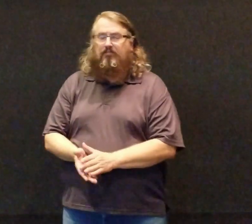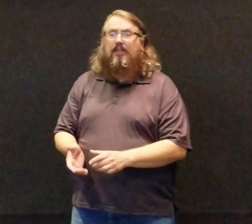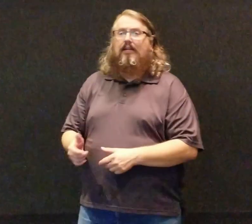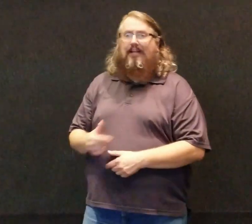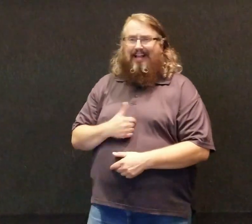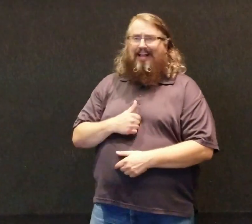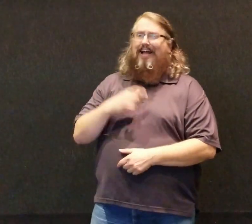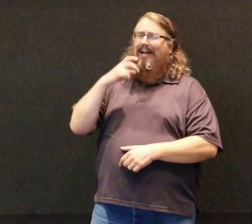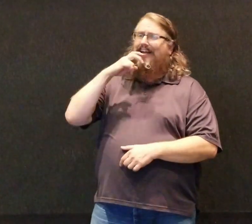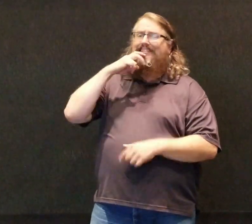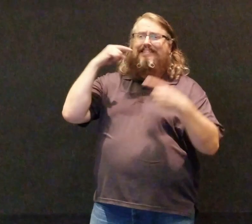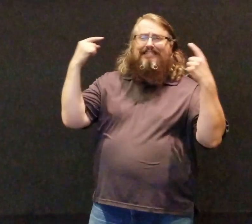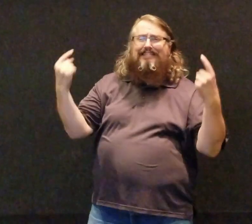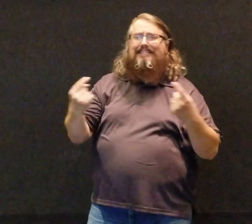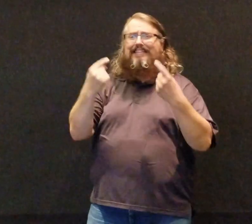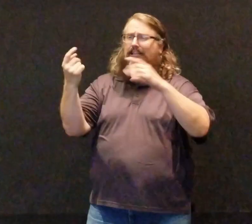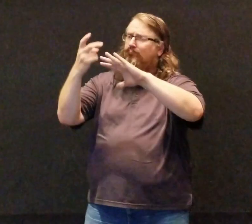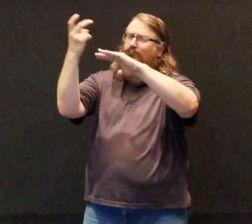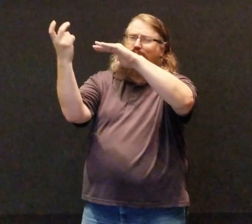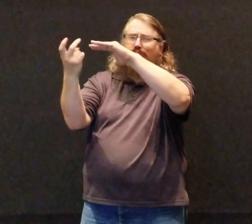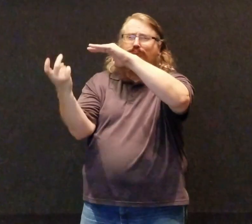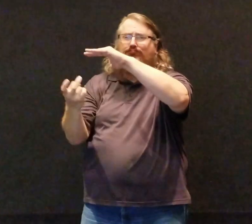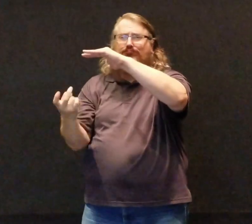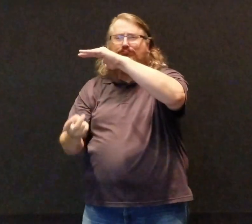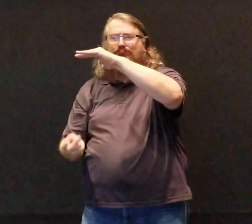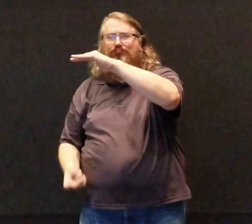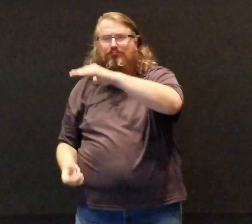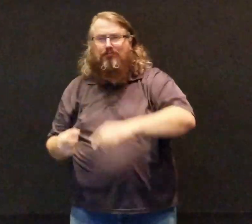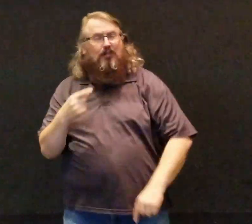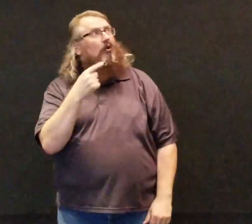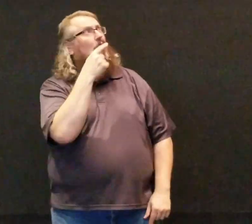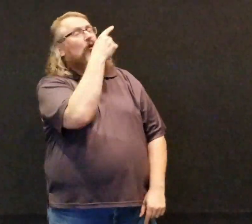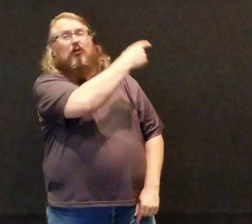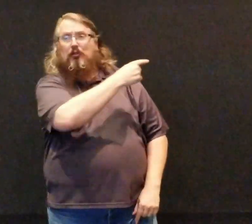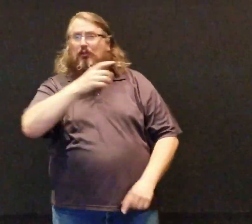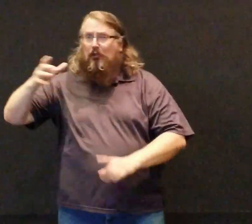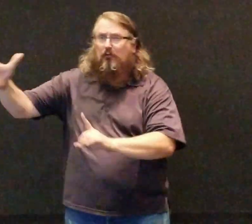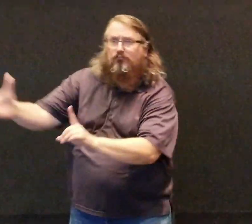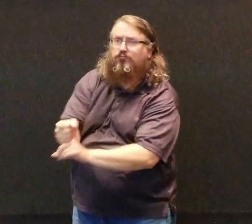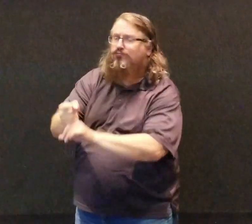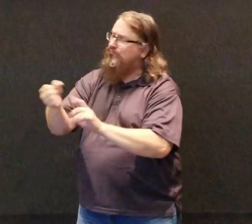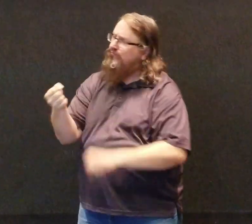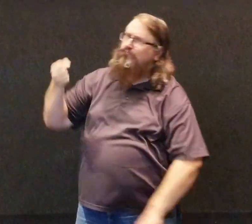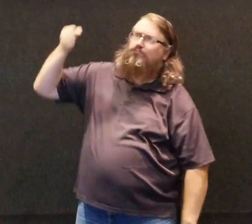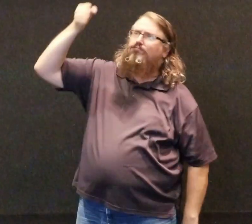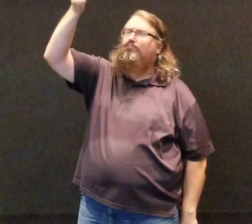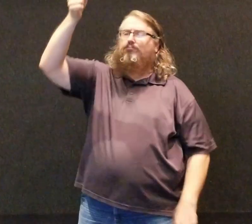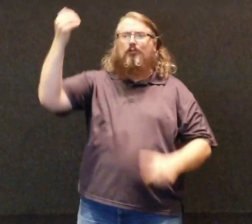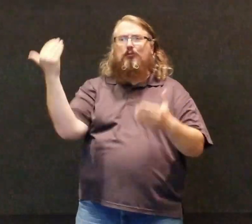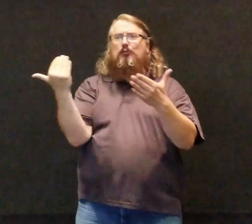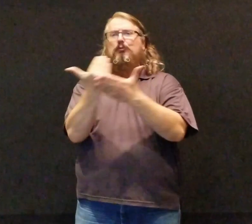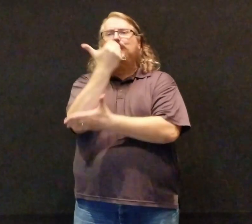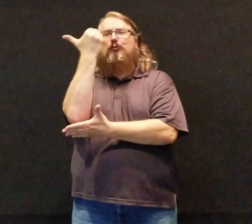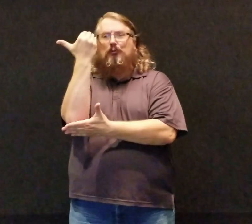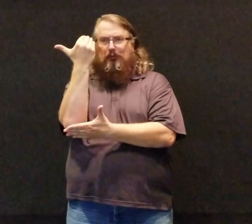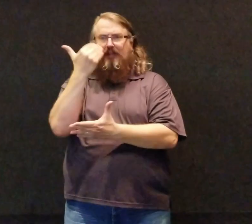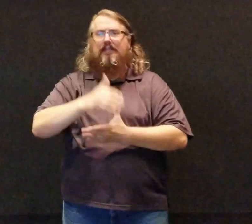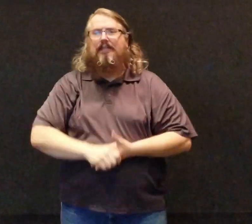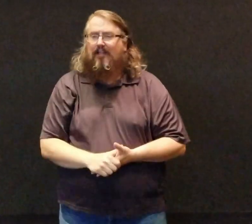From the depths You have raised me, To a height I have never seen